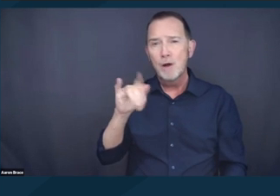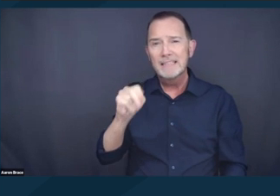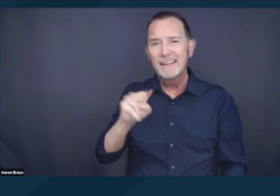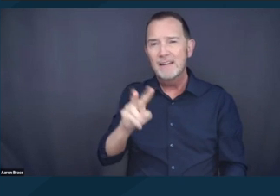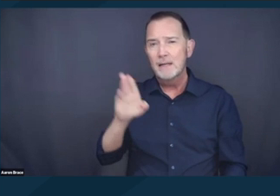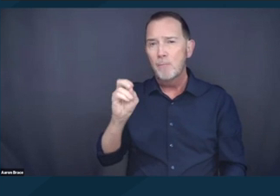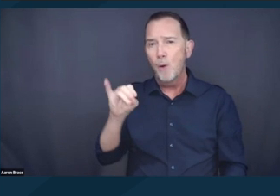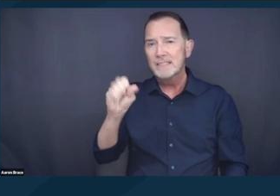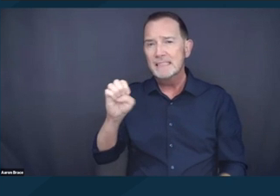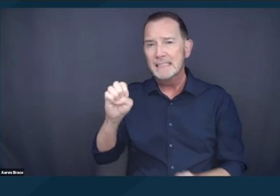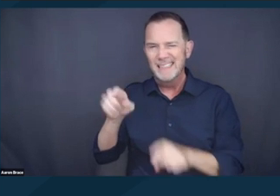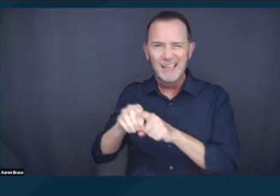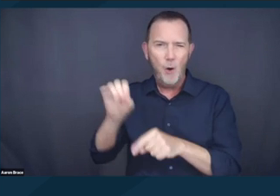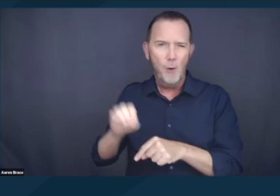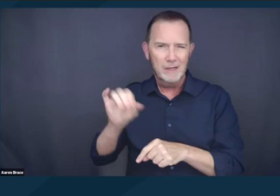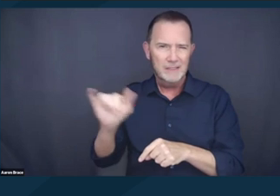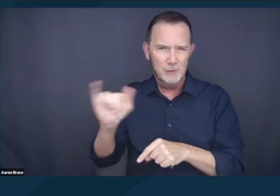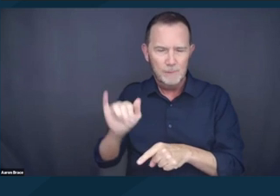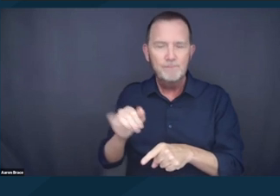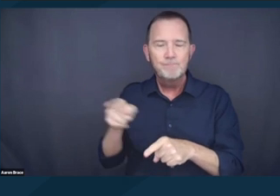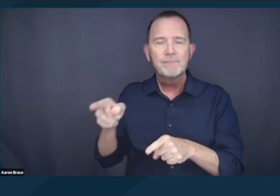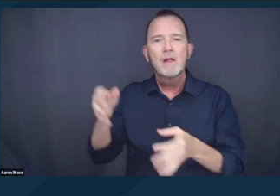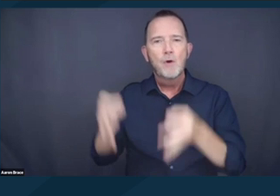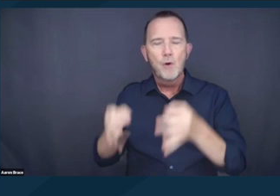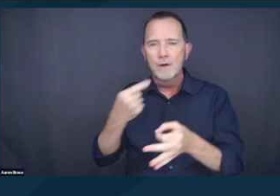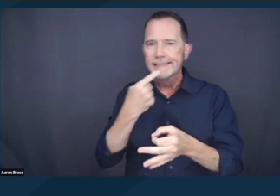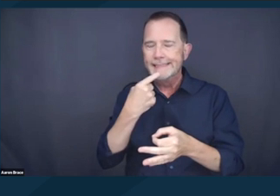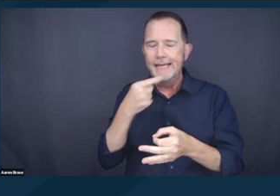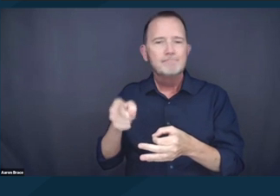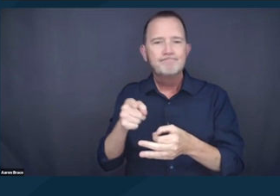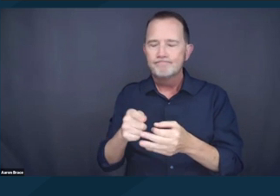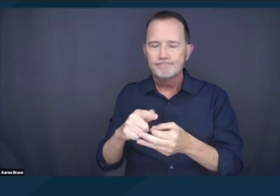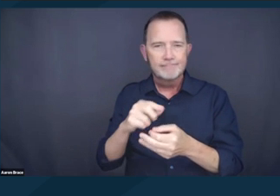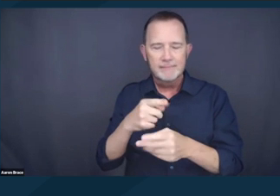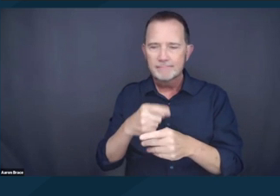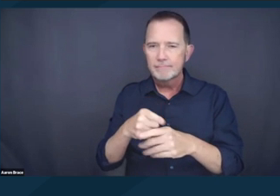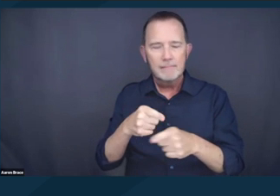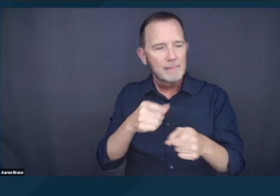In that case, the court held that it was unconstitutional to enforce anti-camping ordinances